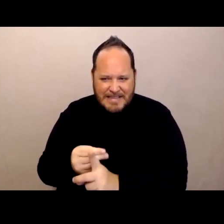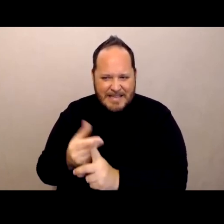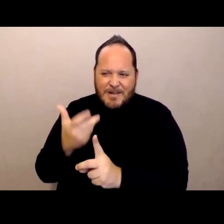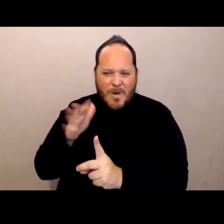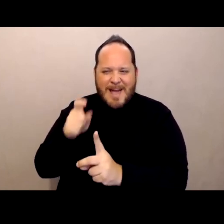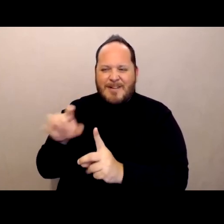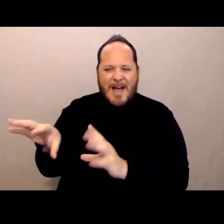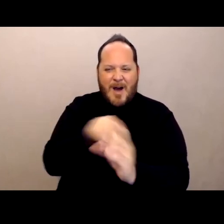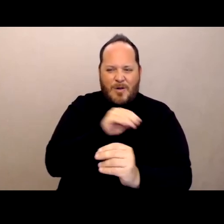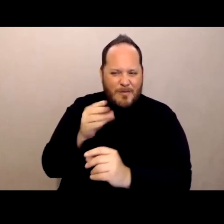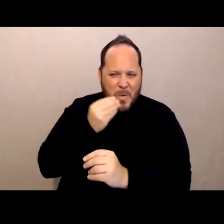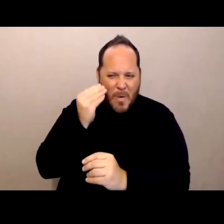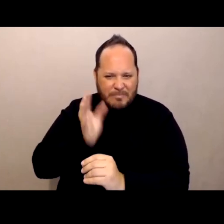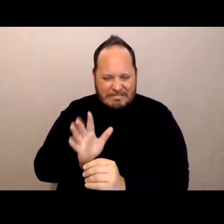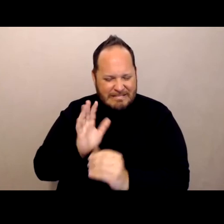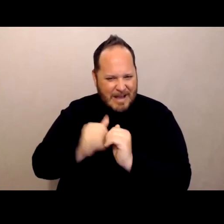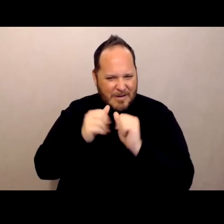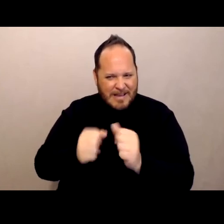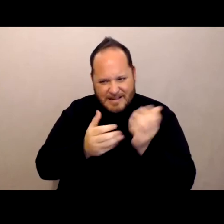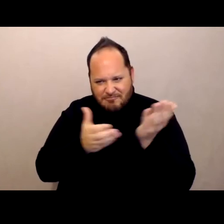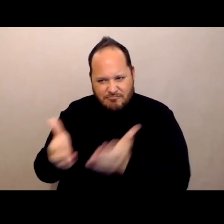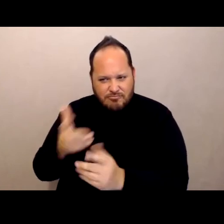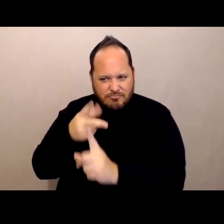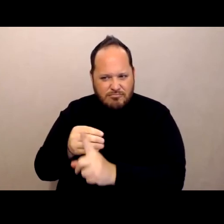And if that doesn't work, then I would definitely call